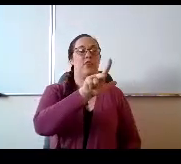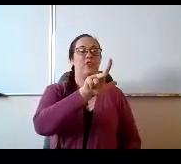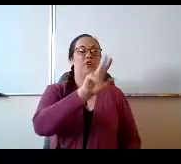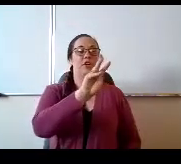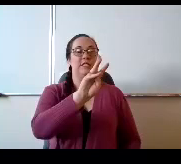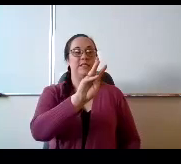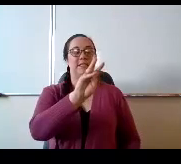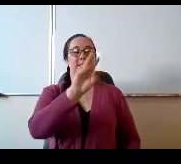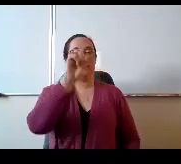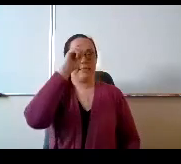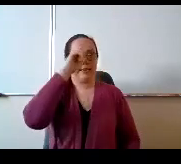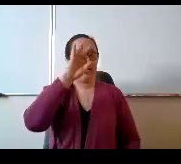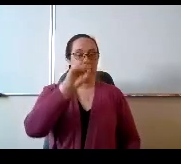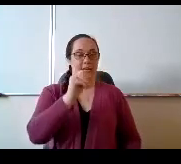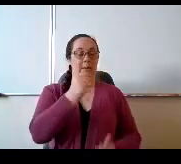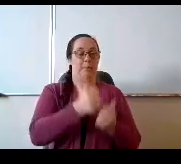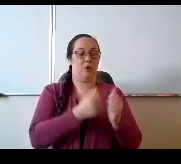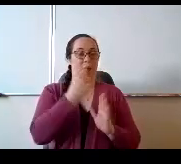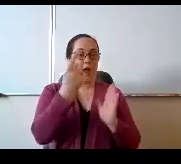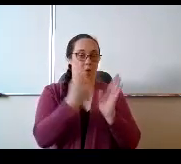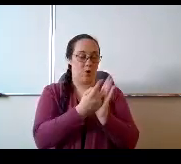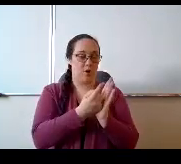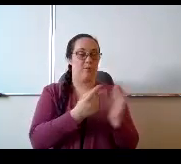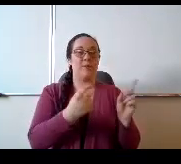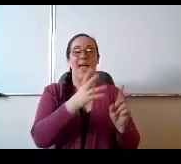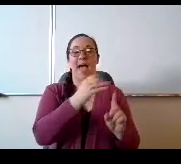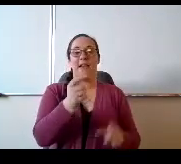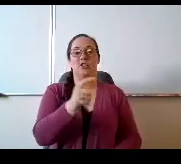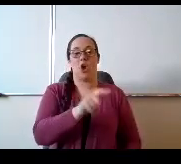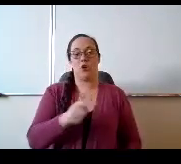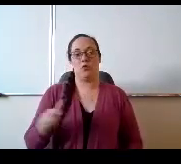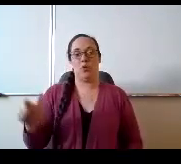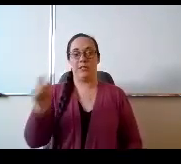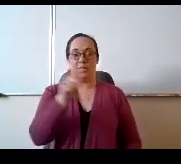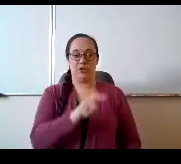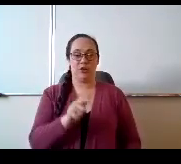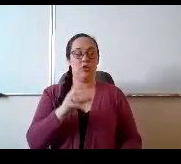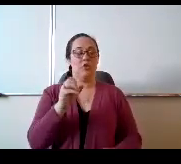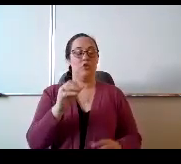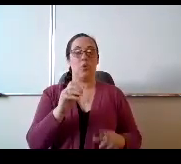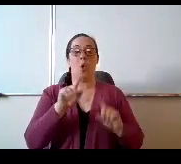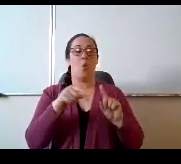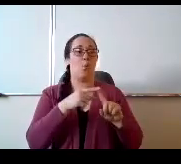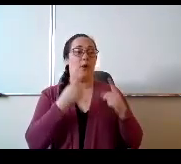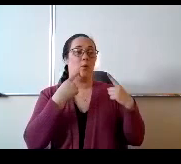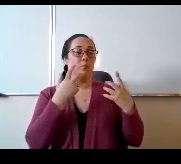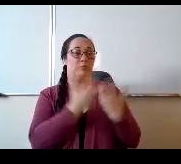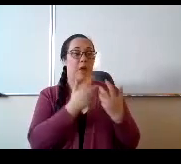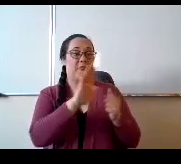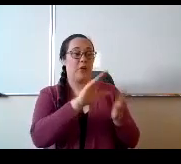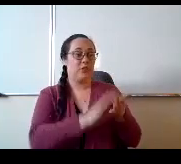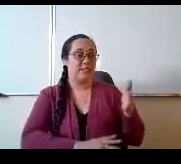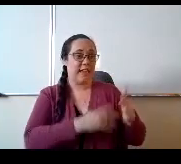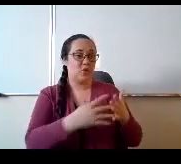it's on a rotation so teachers sign up when it works for scheduled no teacher is doing it four days a week.